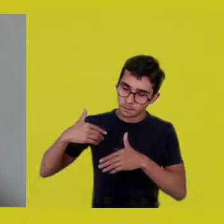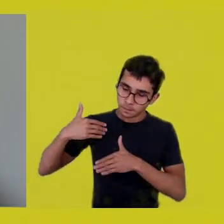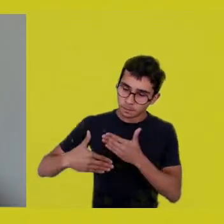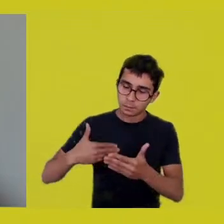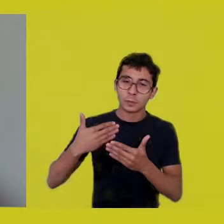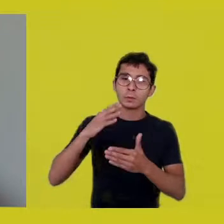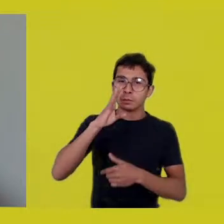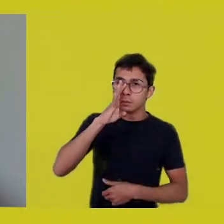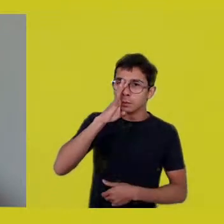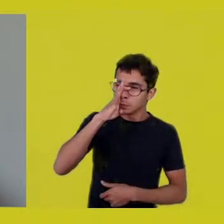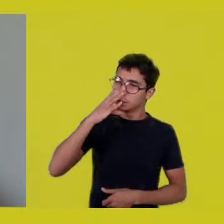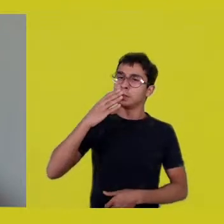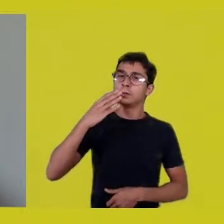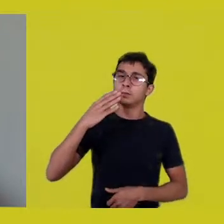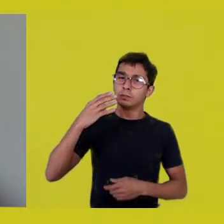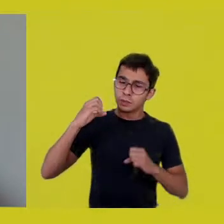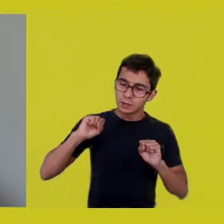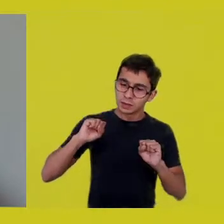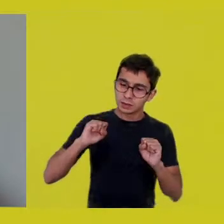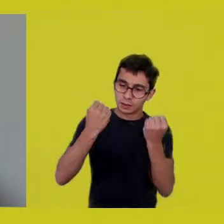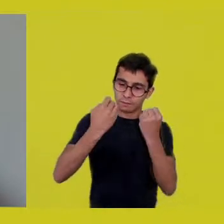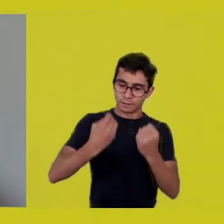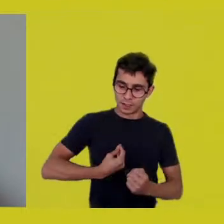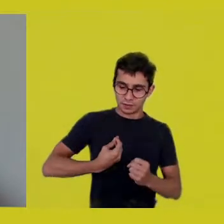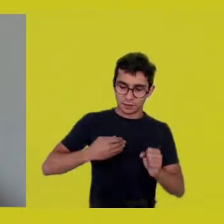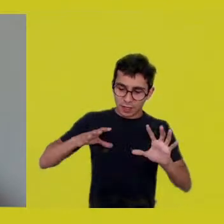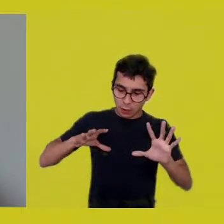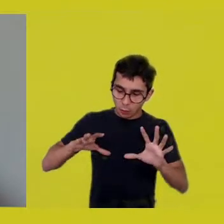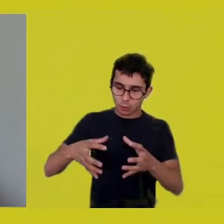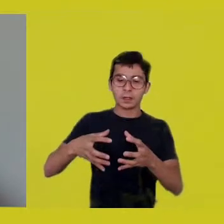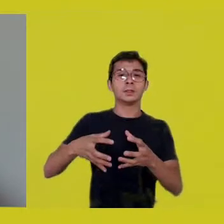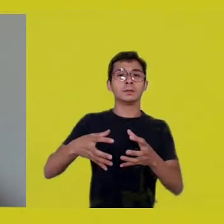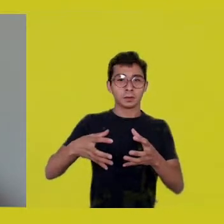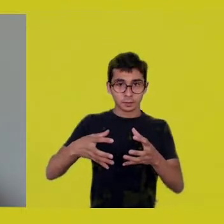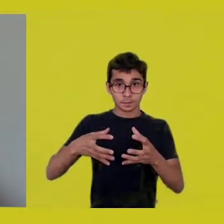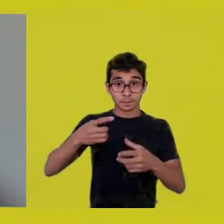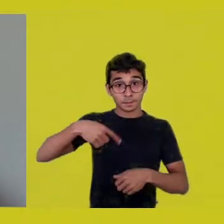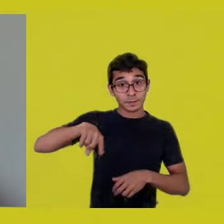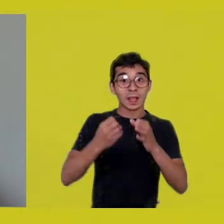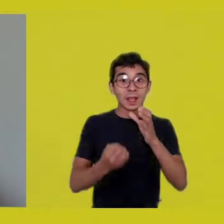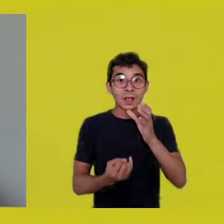And they created communities, they gave life to communities.